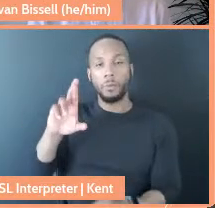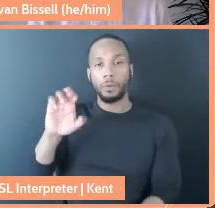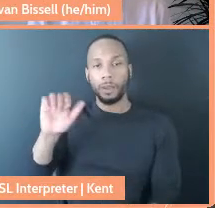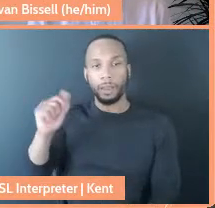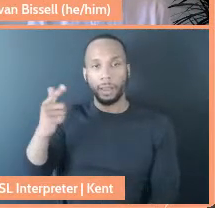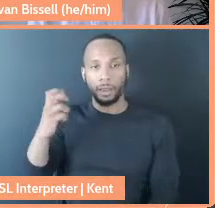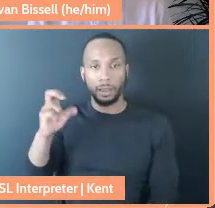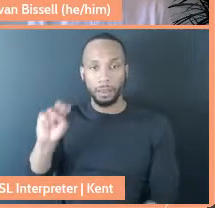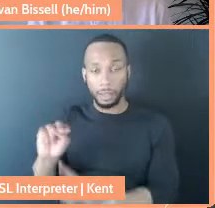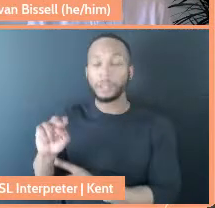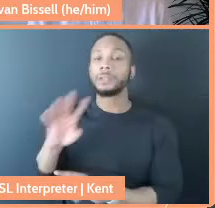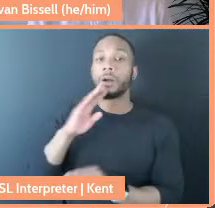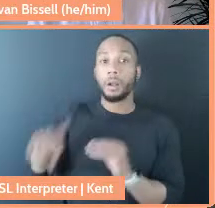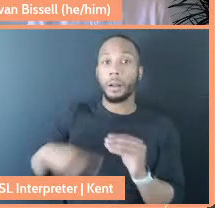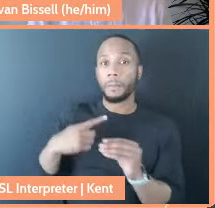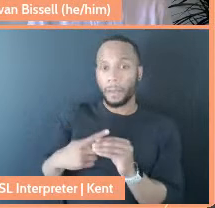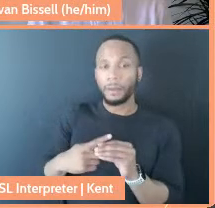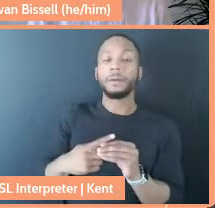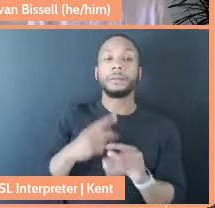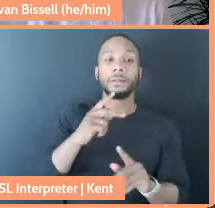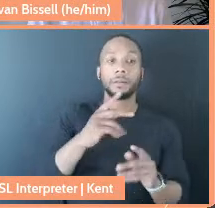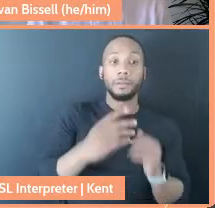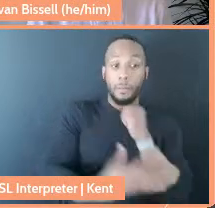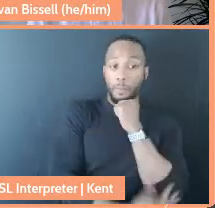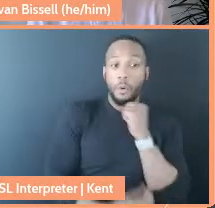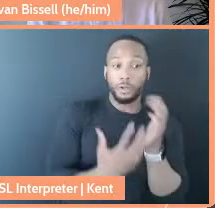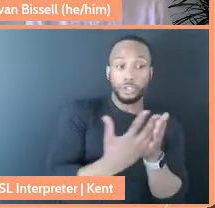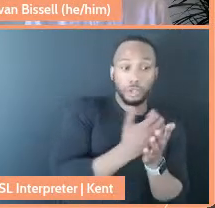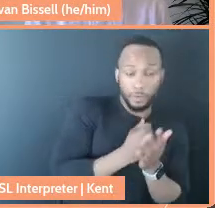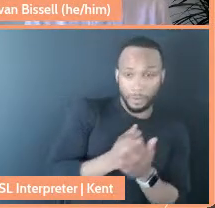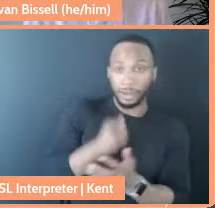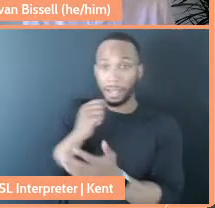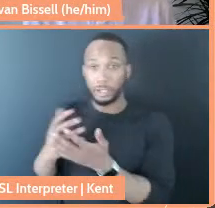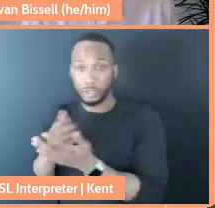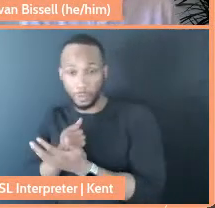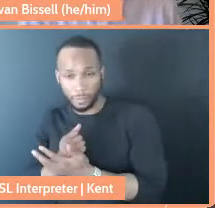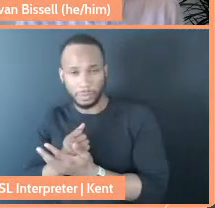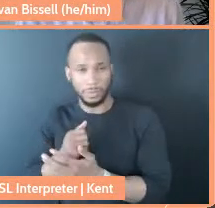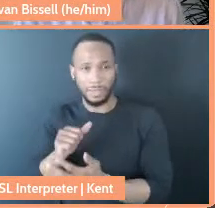undeserving and deserving poor, so who's the undeserving poor? When he's saying